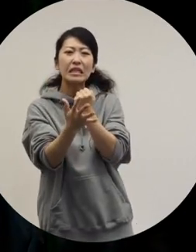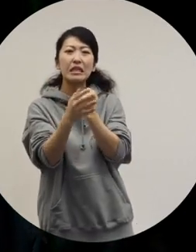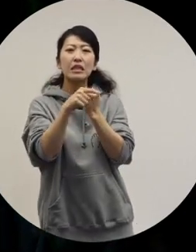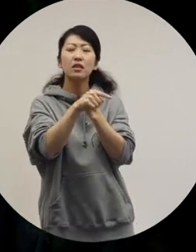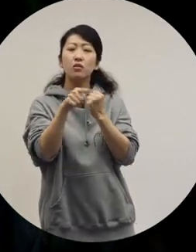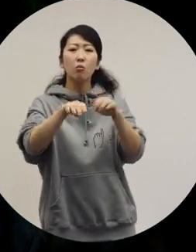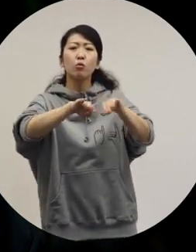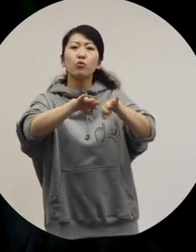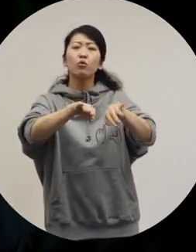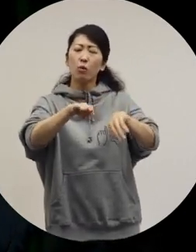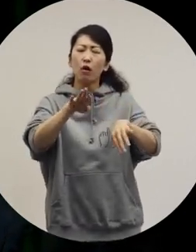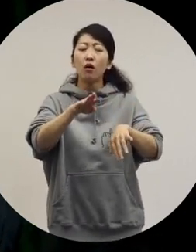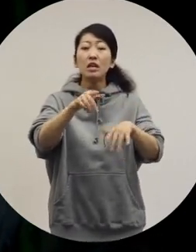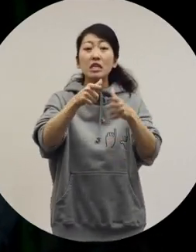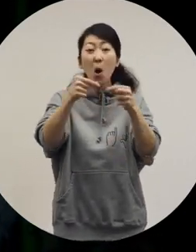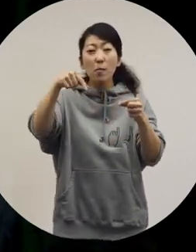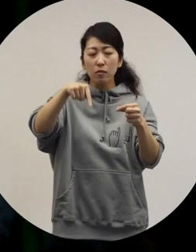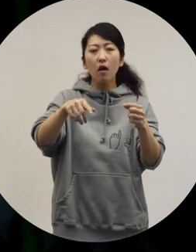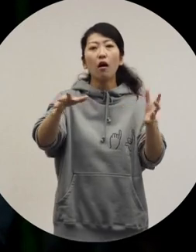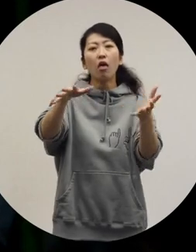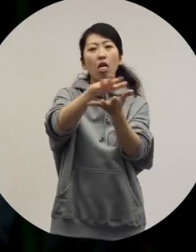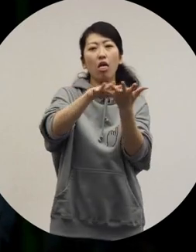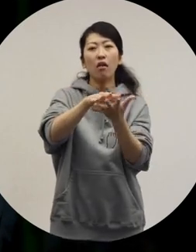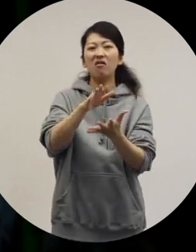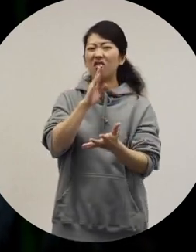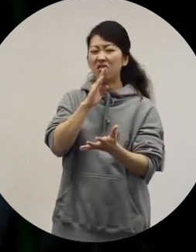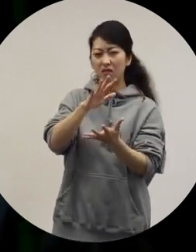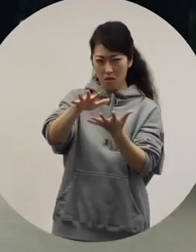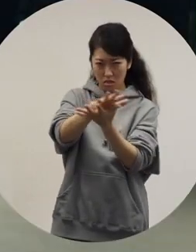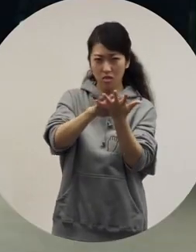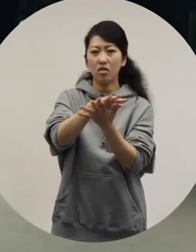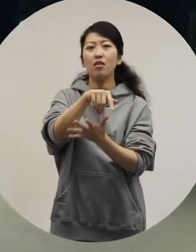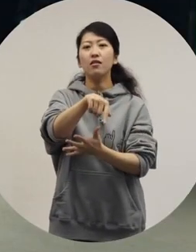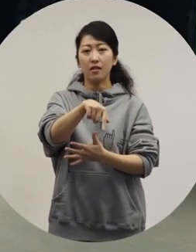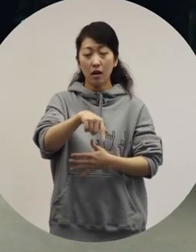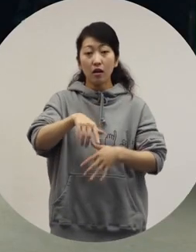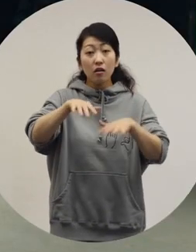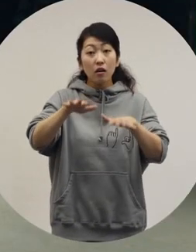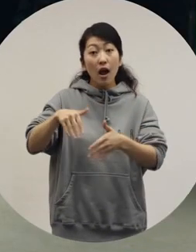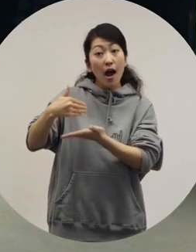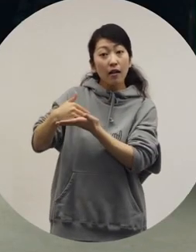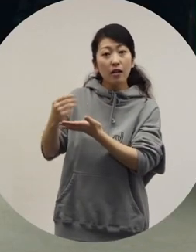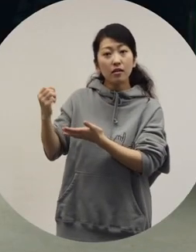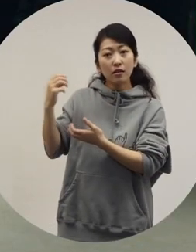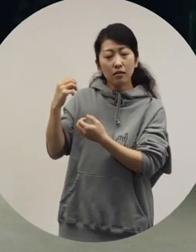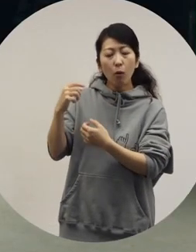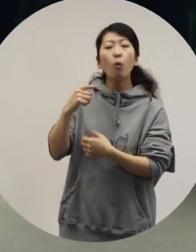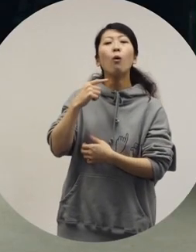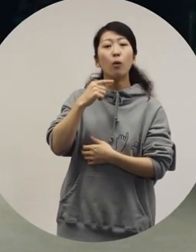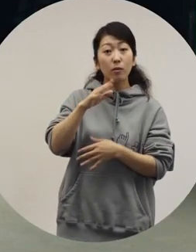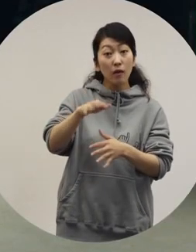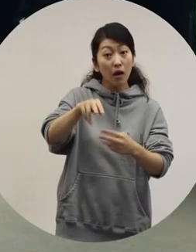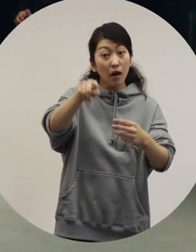But in Japan, people tend to... [Ochiai] Indeed. -[Shin] get confused. [Ochiai] Listening to today's talk, the audience must have